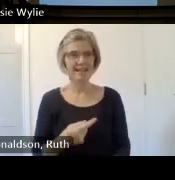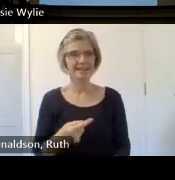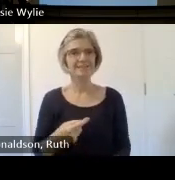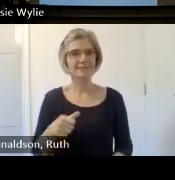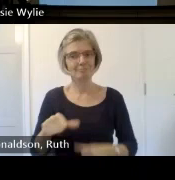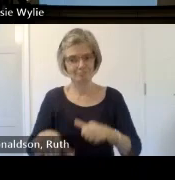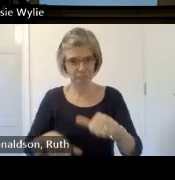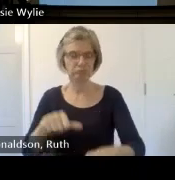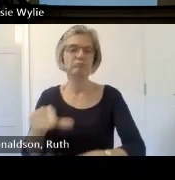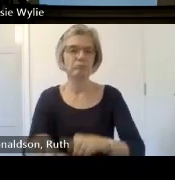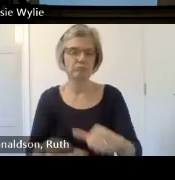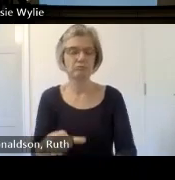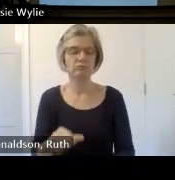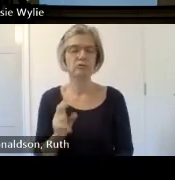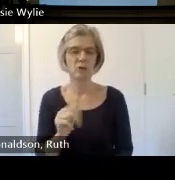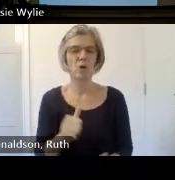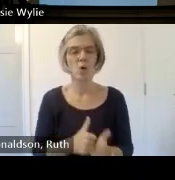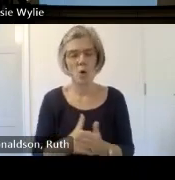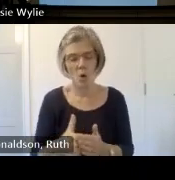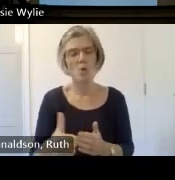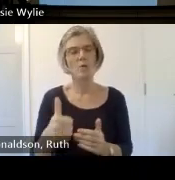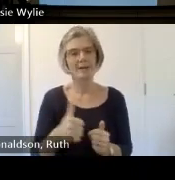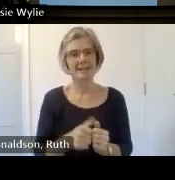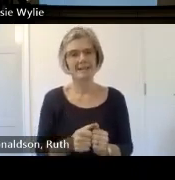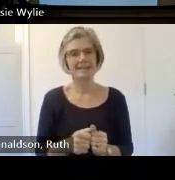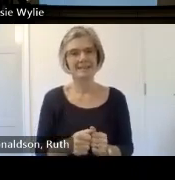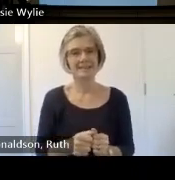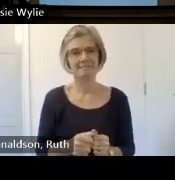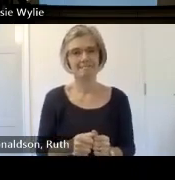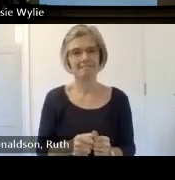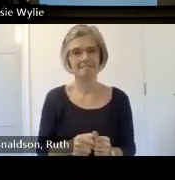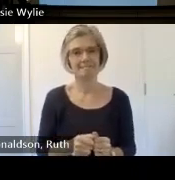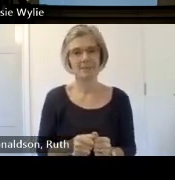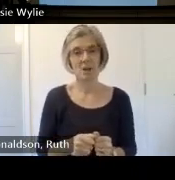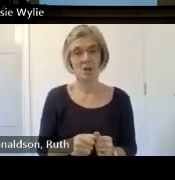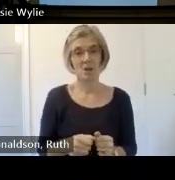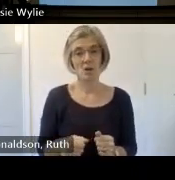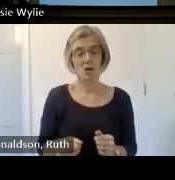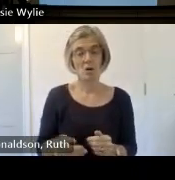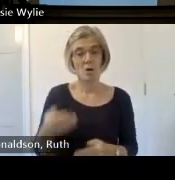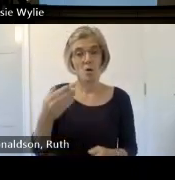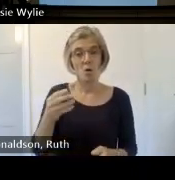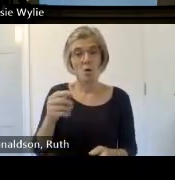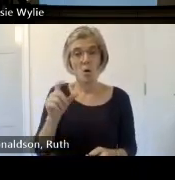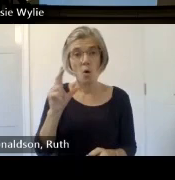you're doing oral histories we also summarize those interviews so summarizers are also could